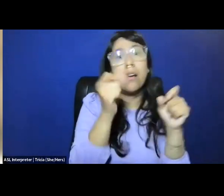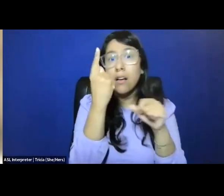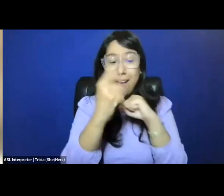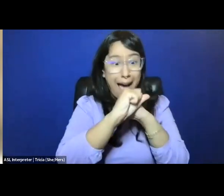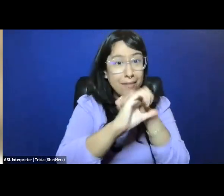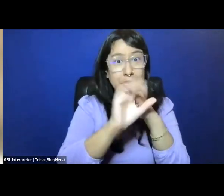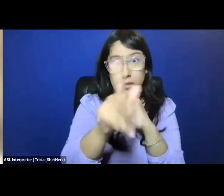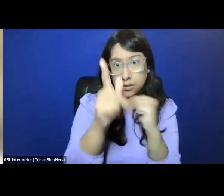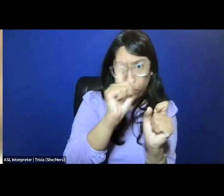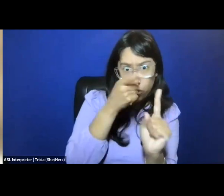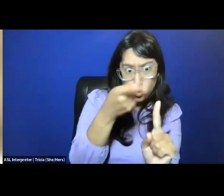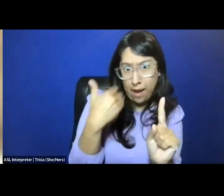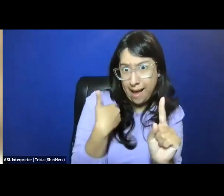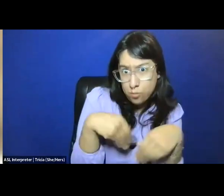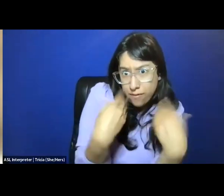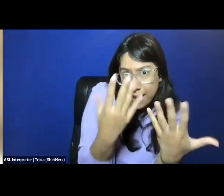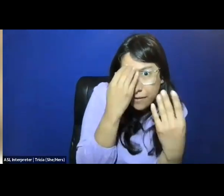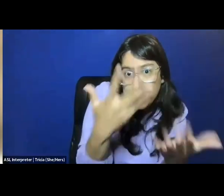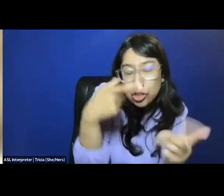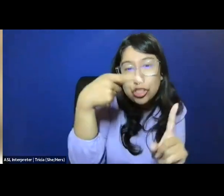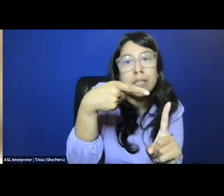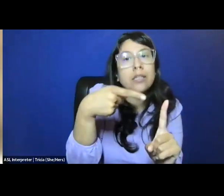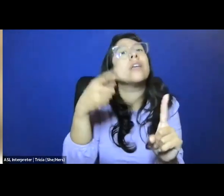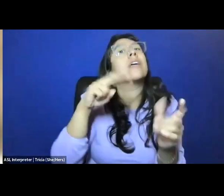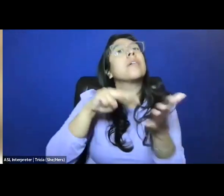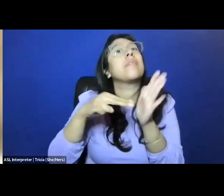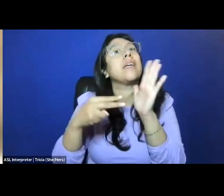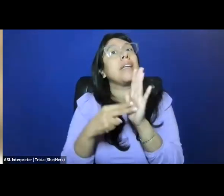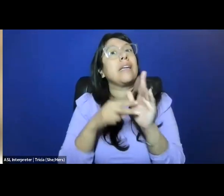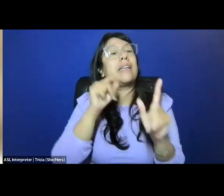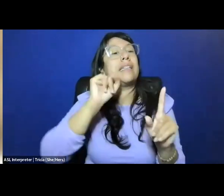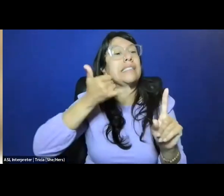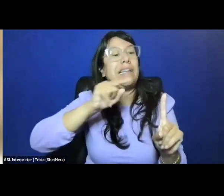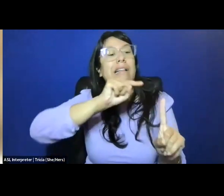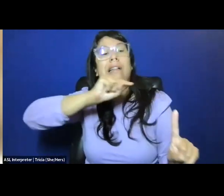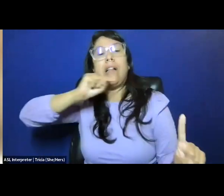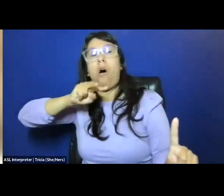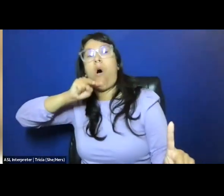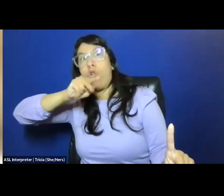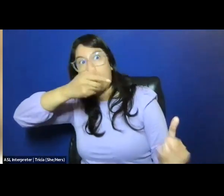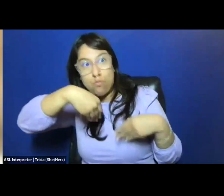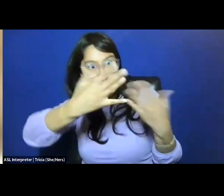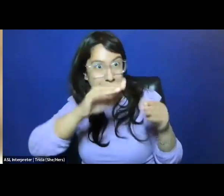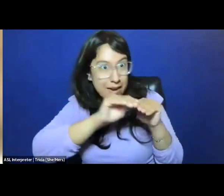and even advertising your existence to provide information that second degree of separation too was criminalized.